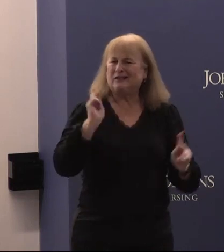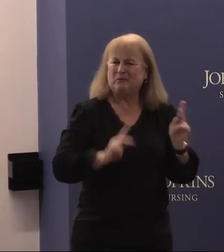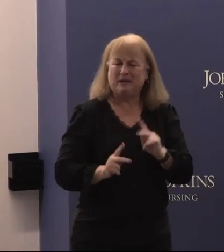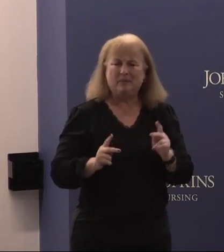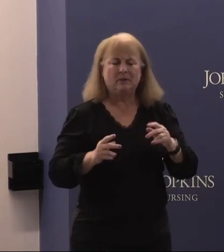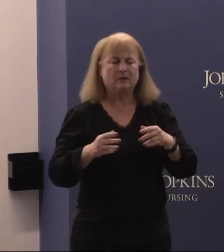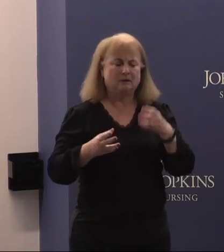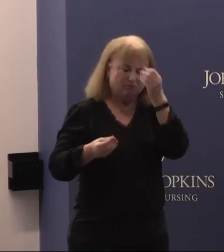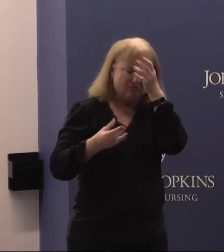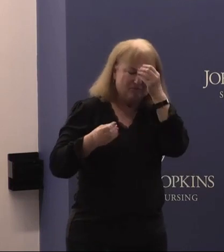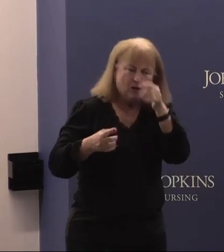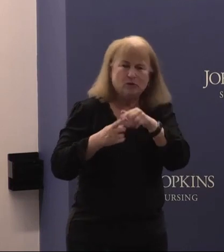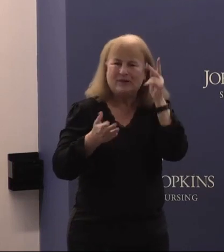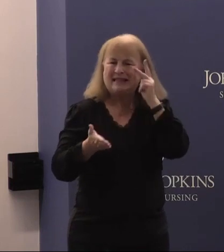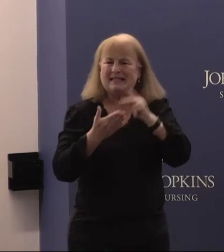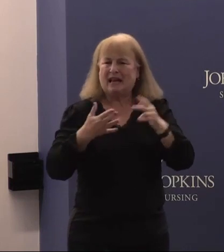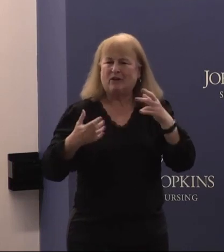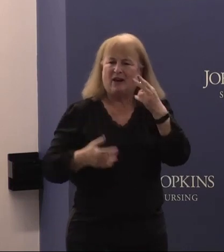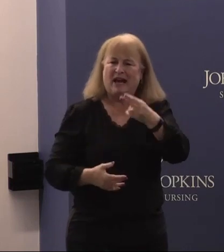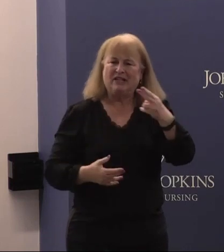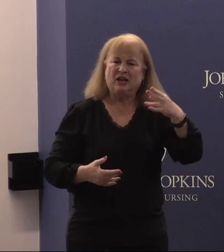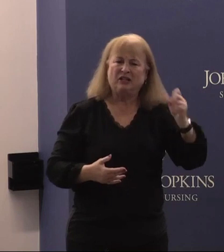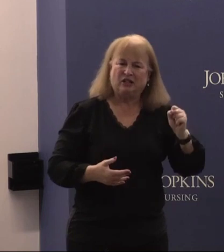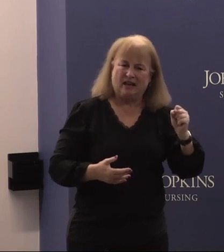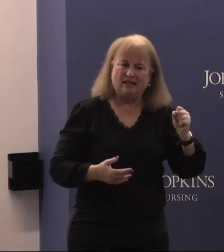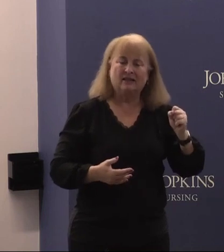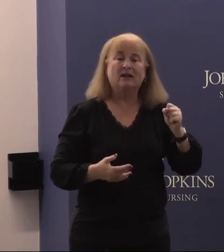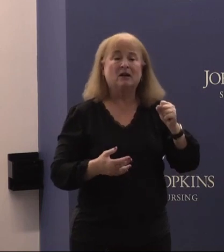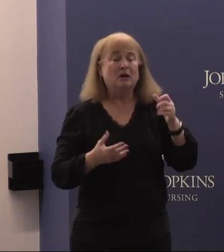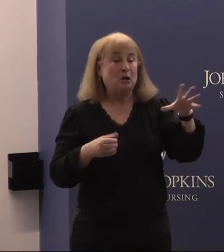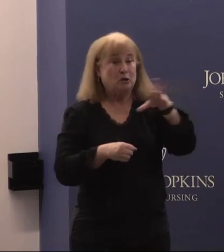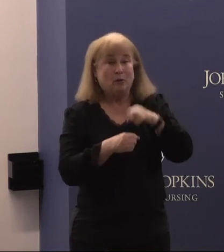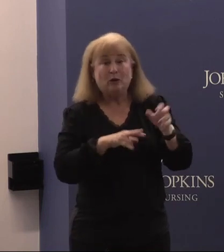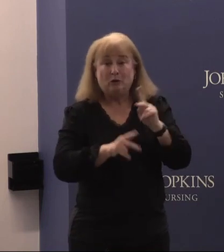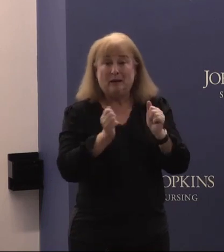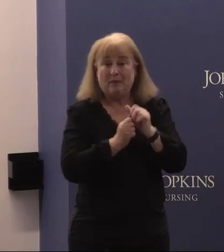to the Secretary of Health and Human Services Bacerra to include people with disabilities